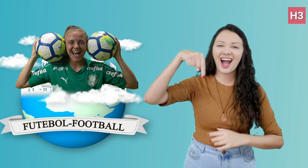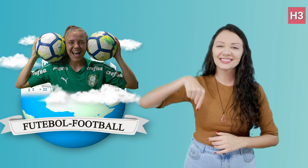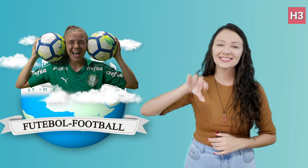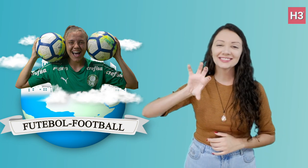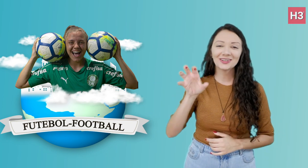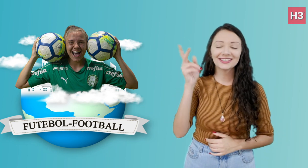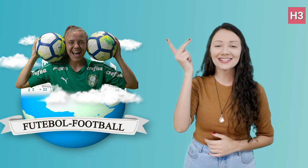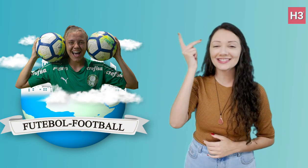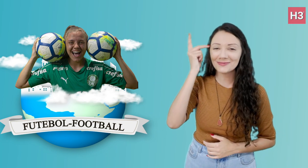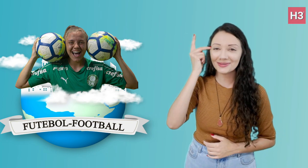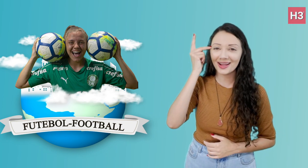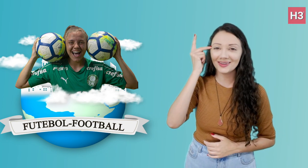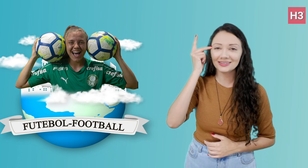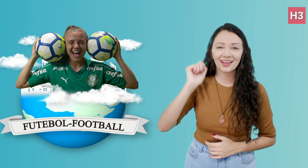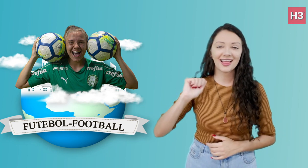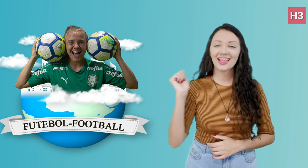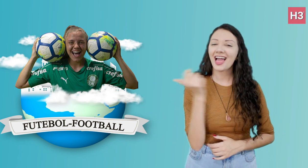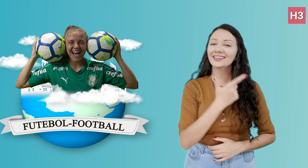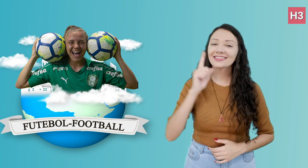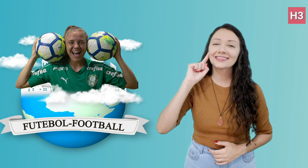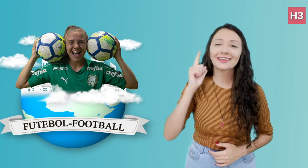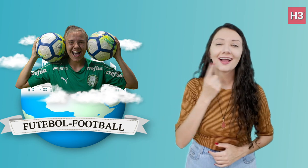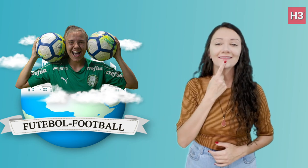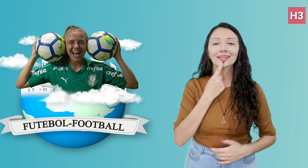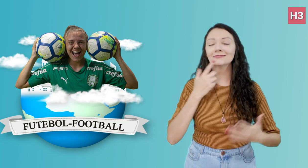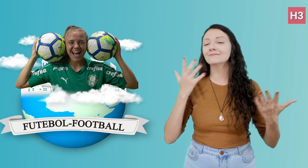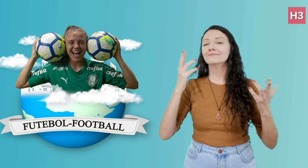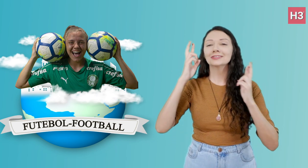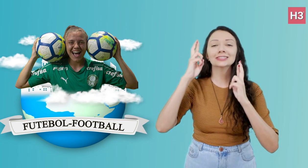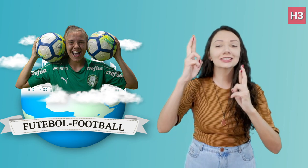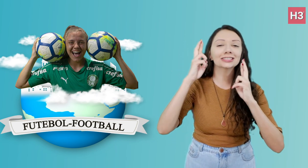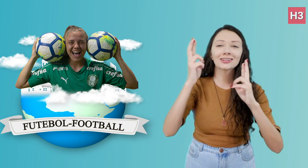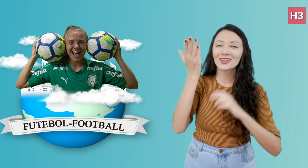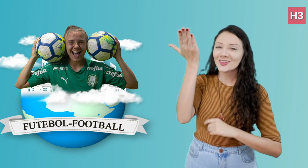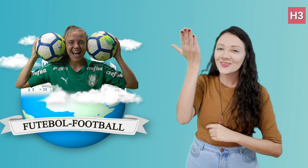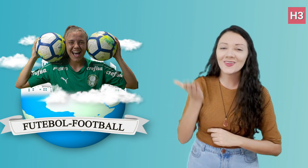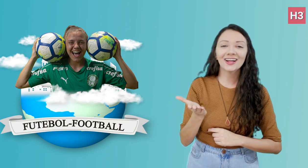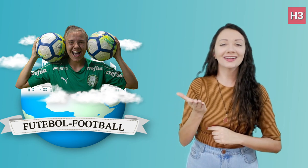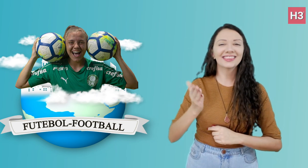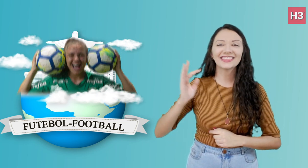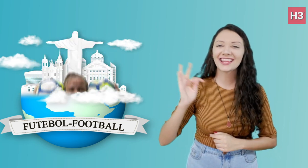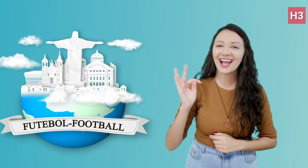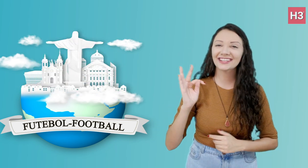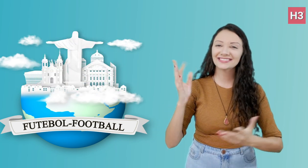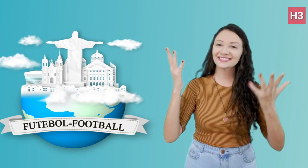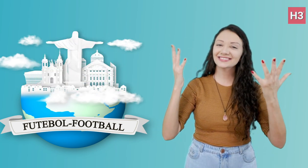The Deaf Sports world is rooting for her to do well!